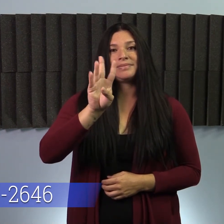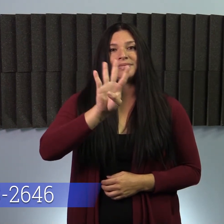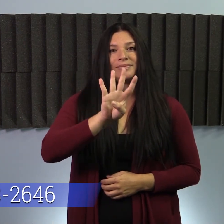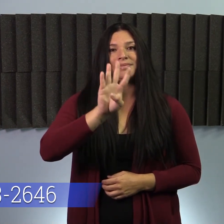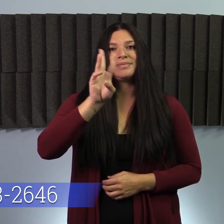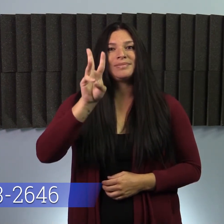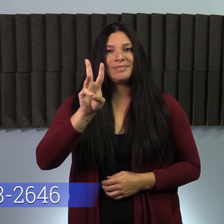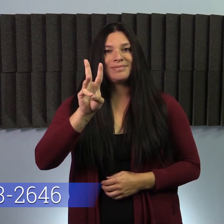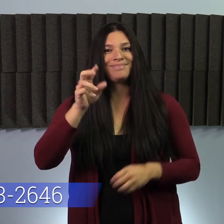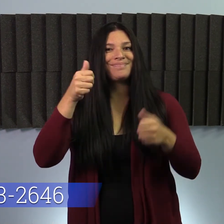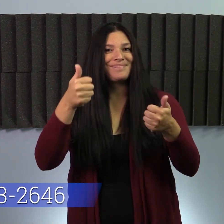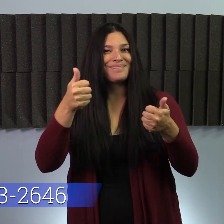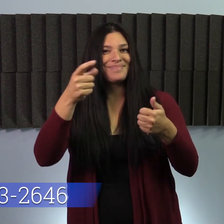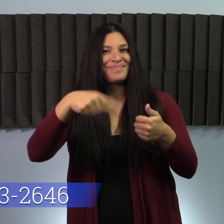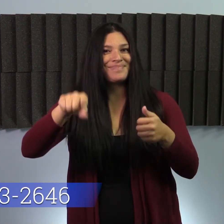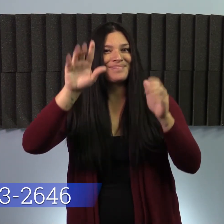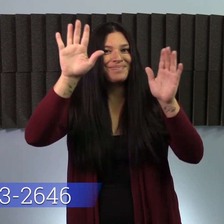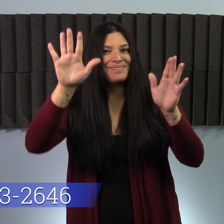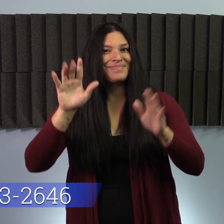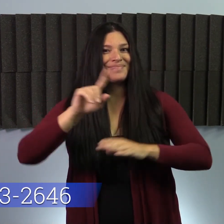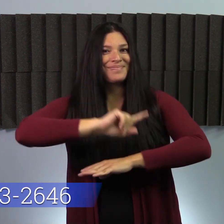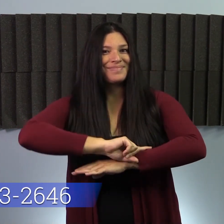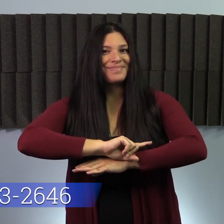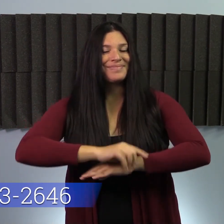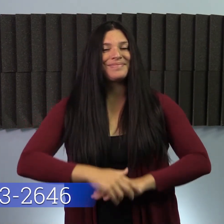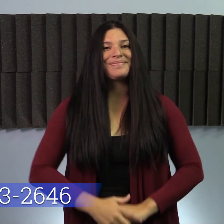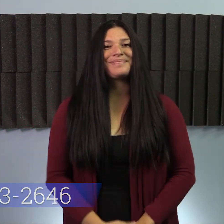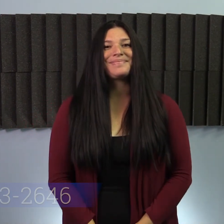Thank you and have a great day.